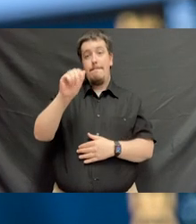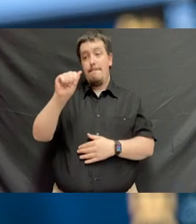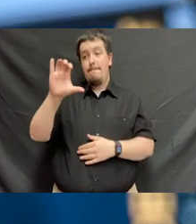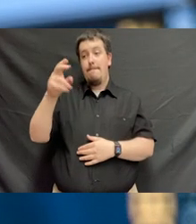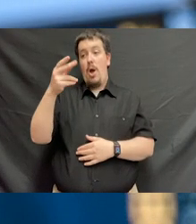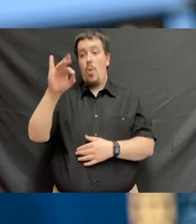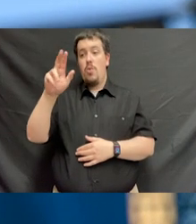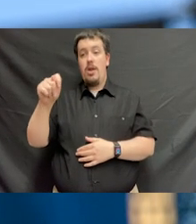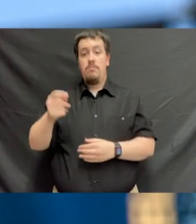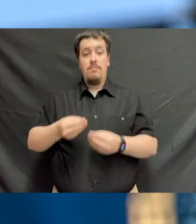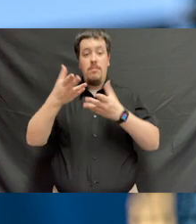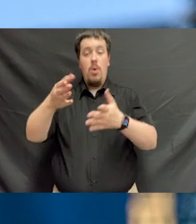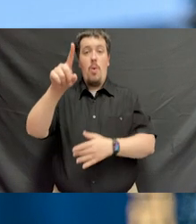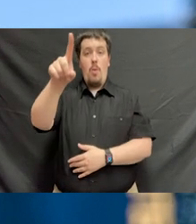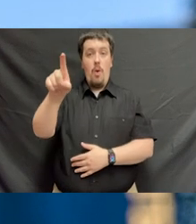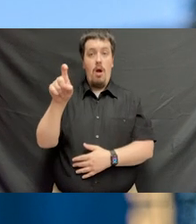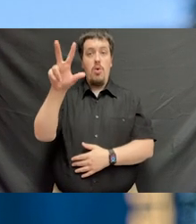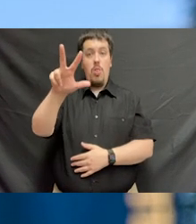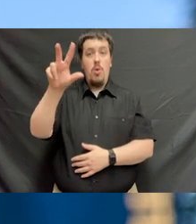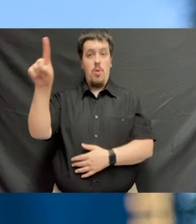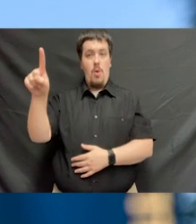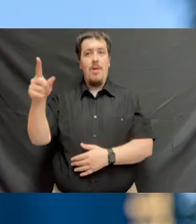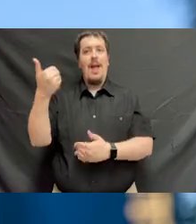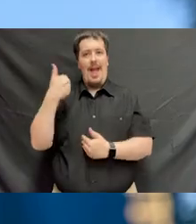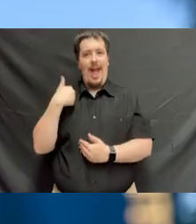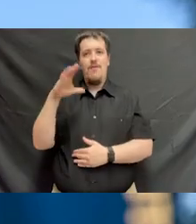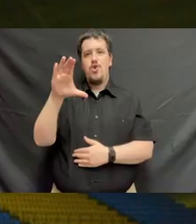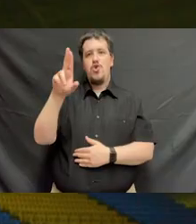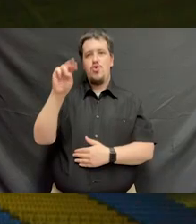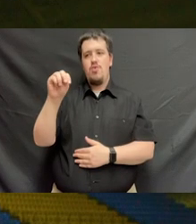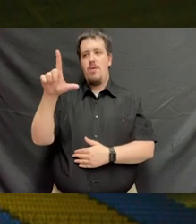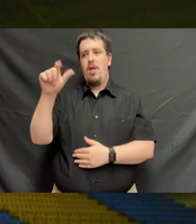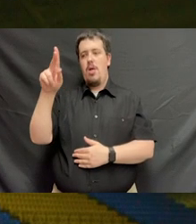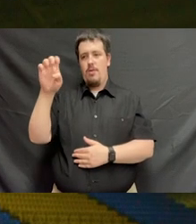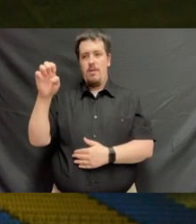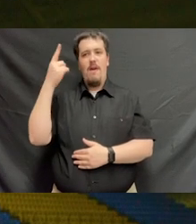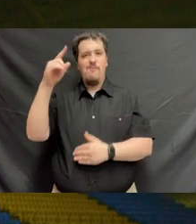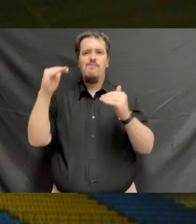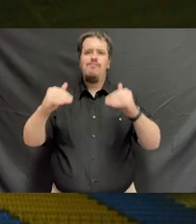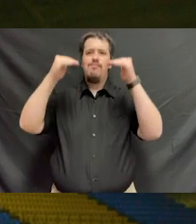Of the baccalaureate recipients, 131 have attained cum laude distinction